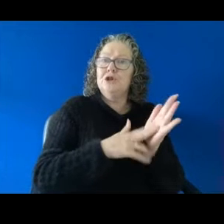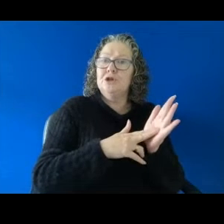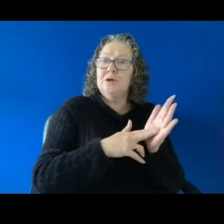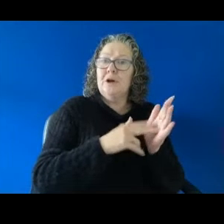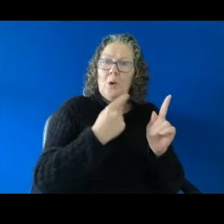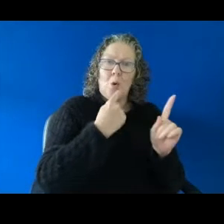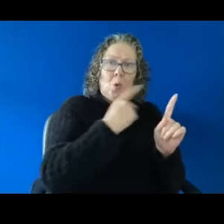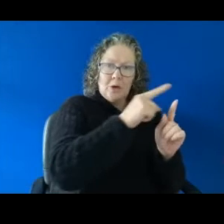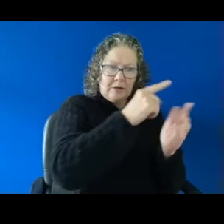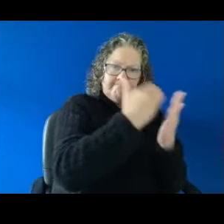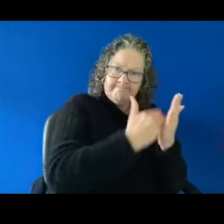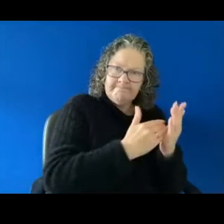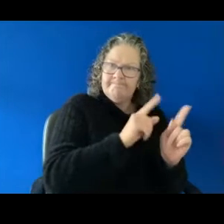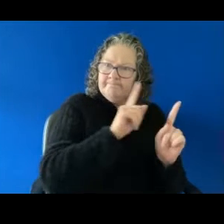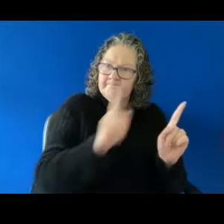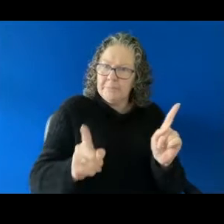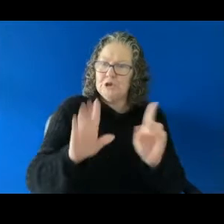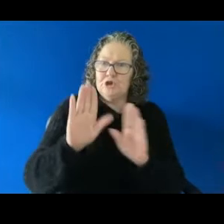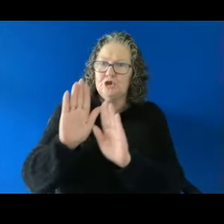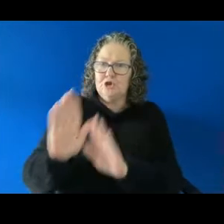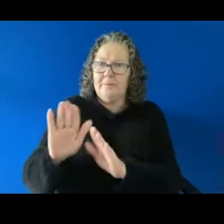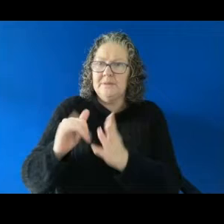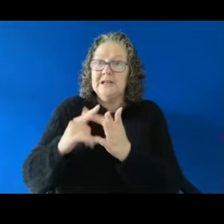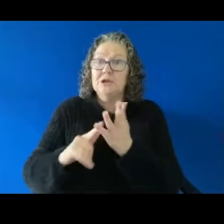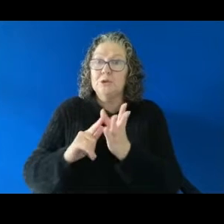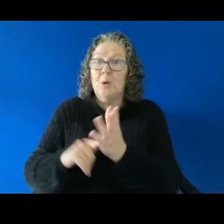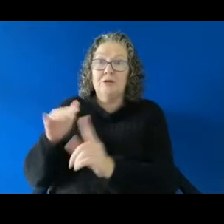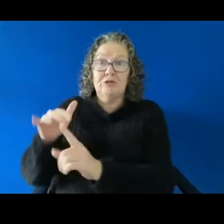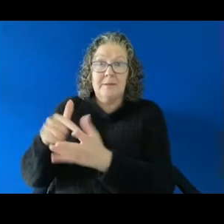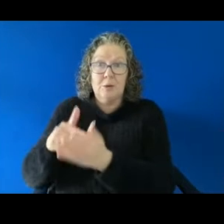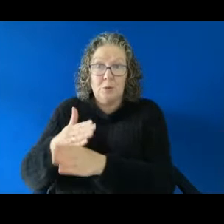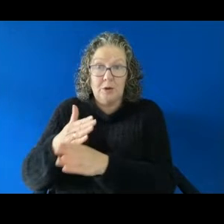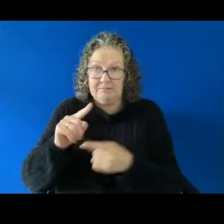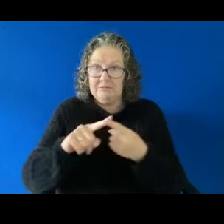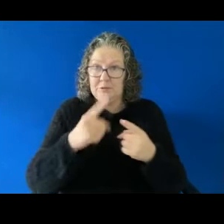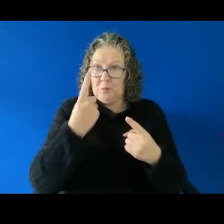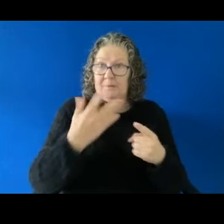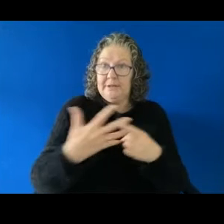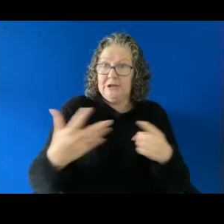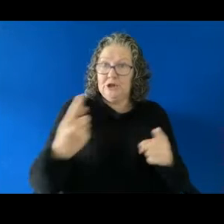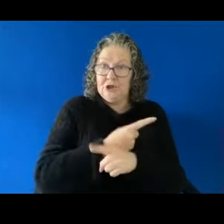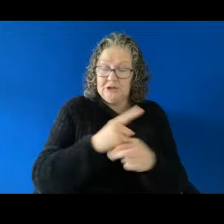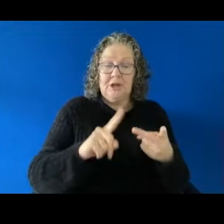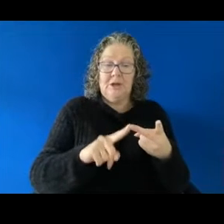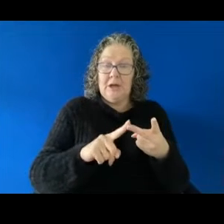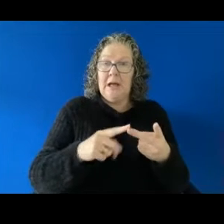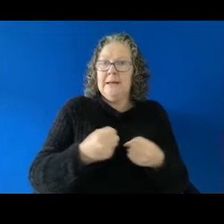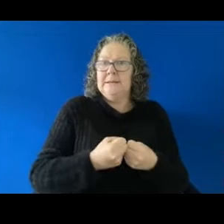was one of the changes. Another really important change was the extension of the timeframe for a